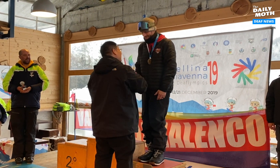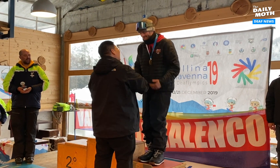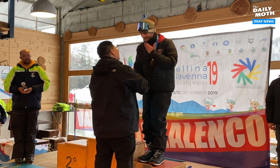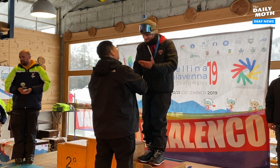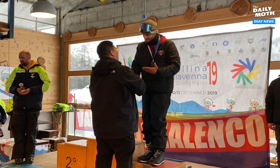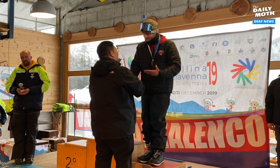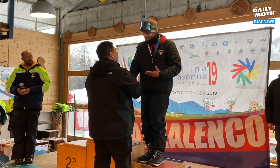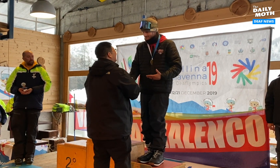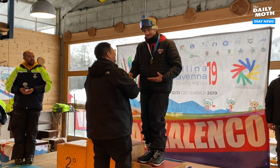Thank you.